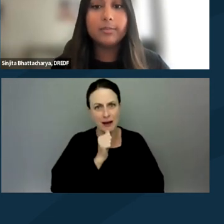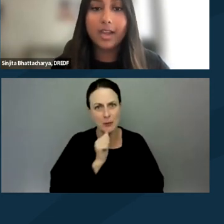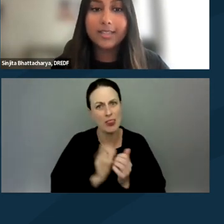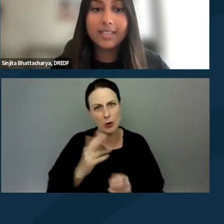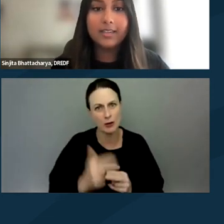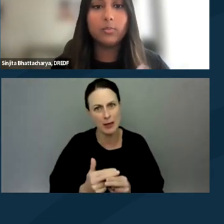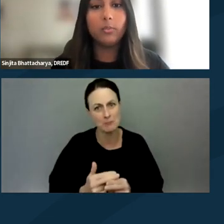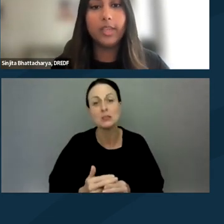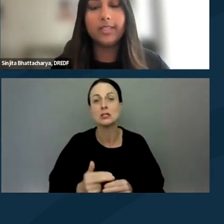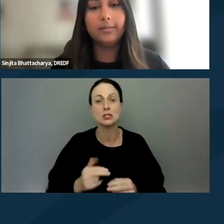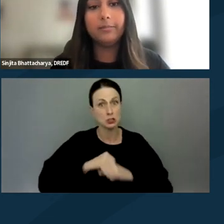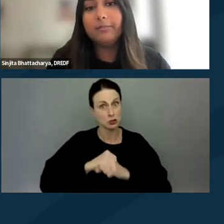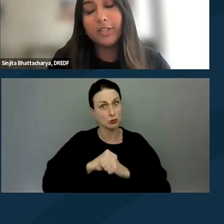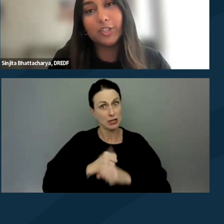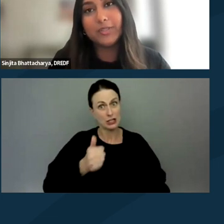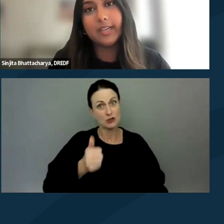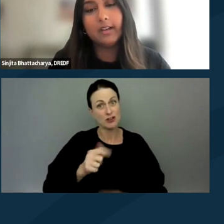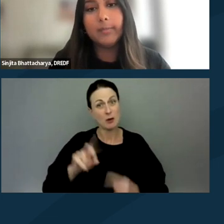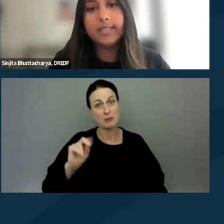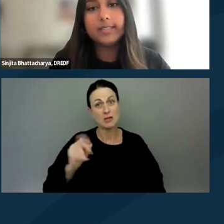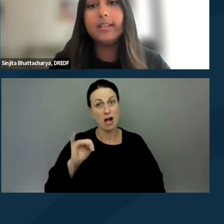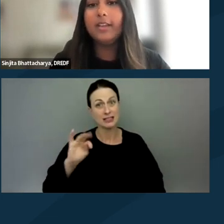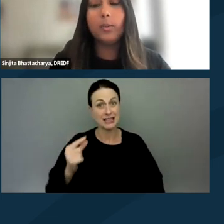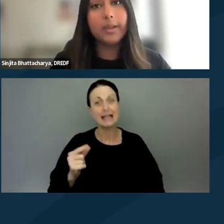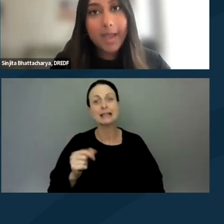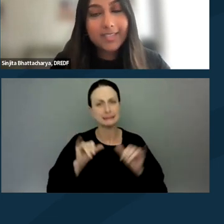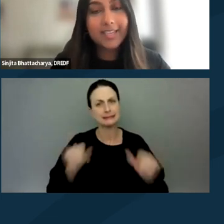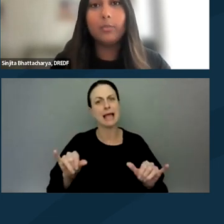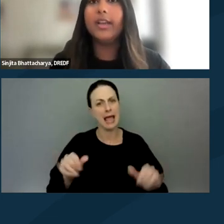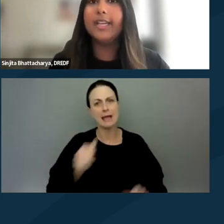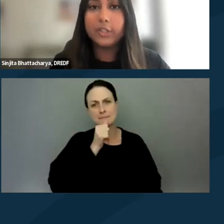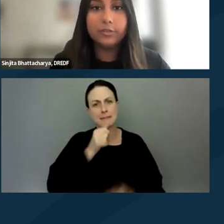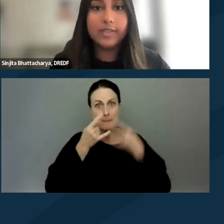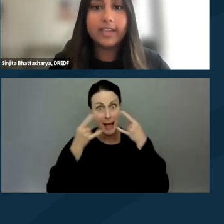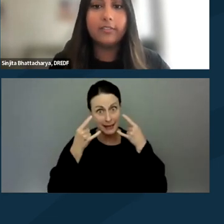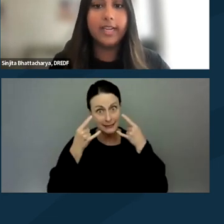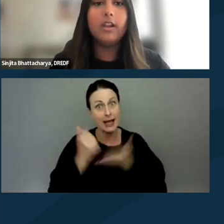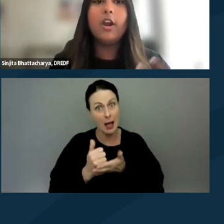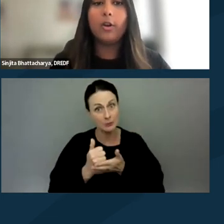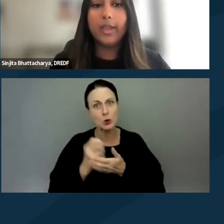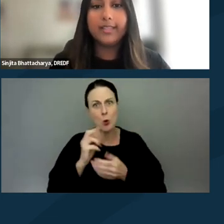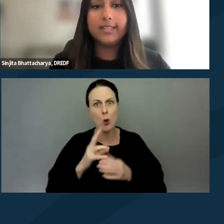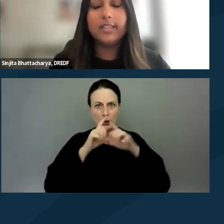from doxxing is one way you can make sure you stay anonymous. Wearing a mask and wearing an additional face covering are ways